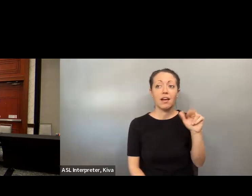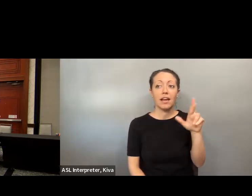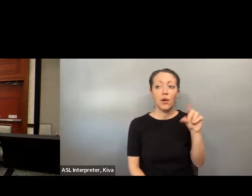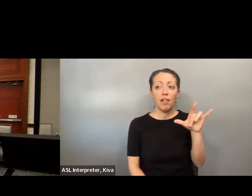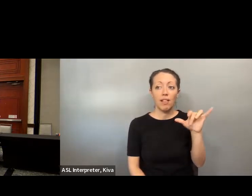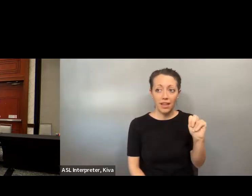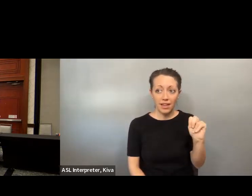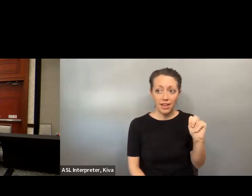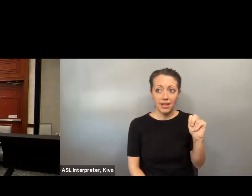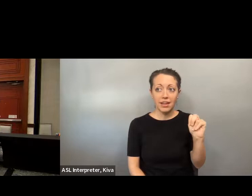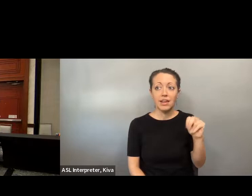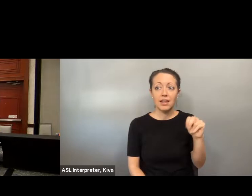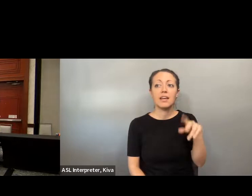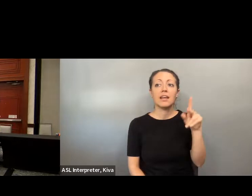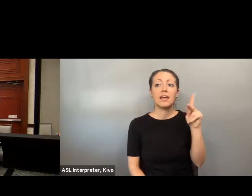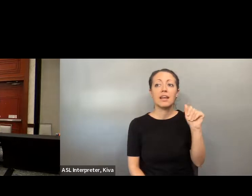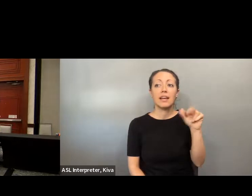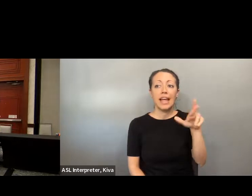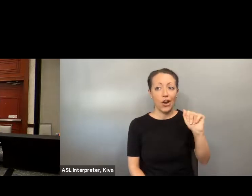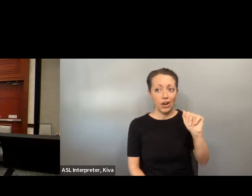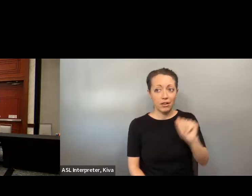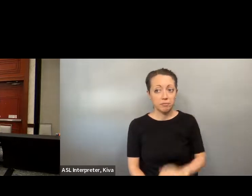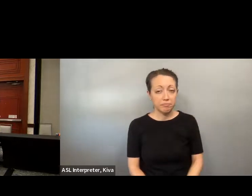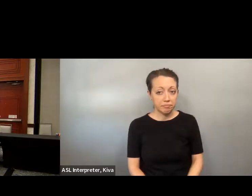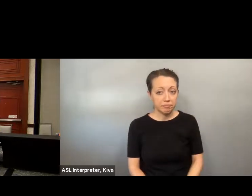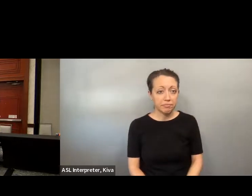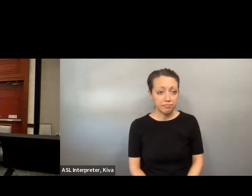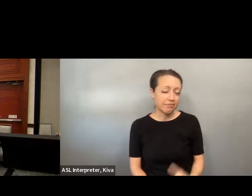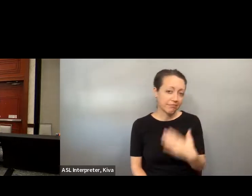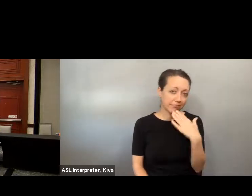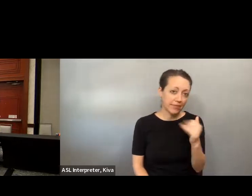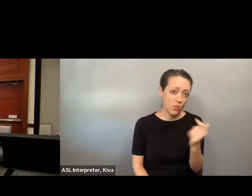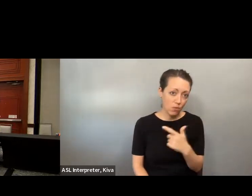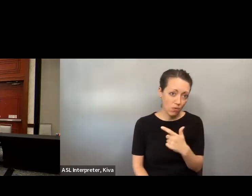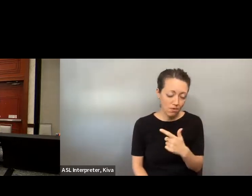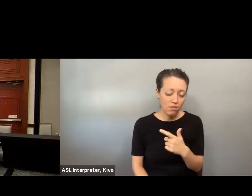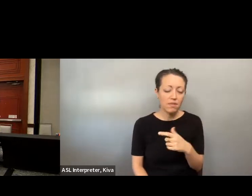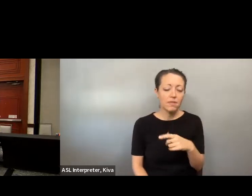Nadine and Cecile and finally our very own Natalie